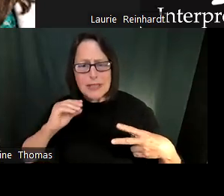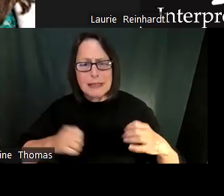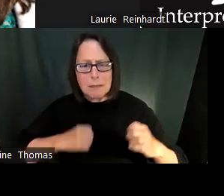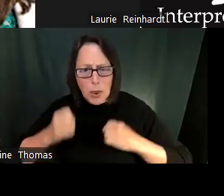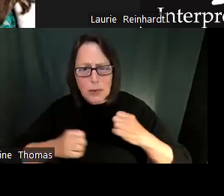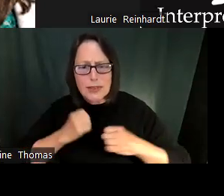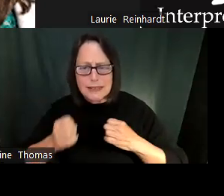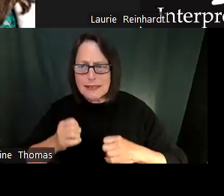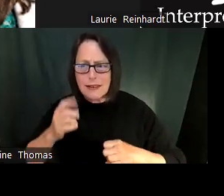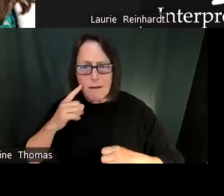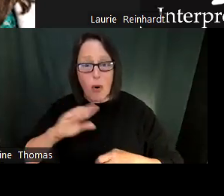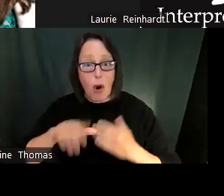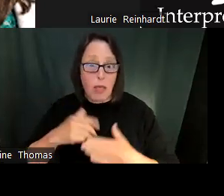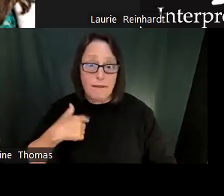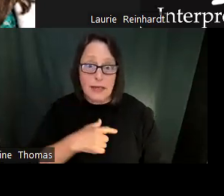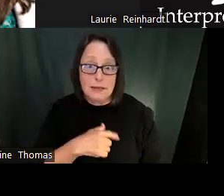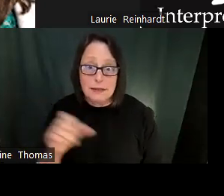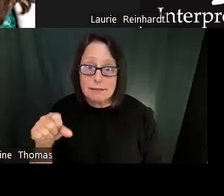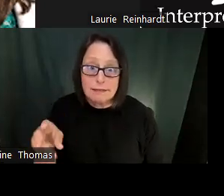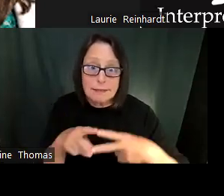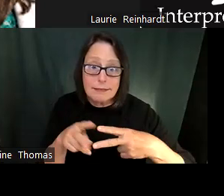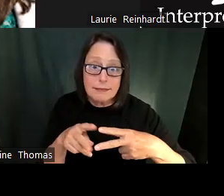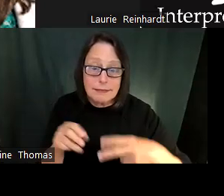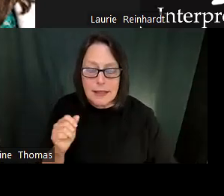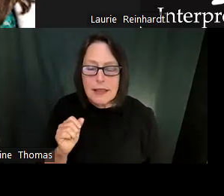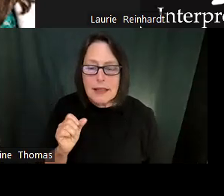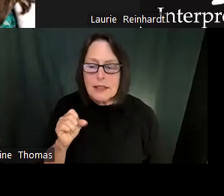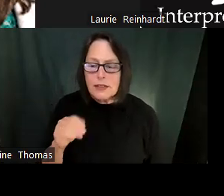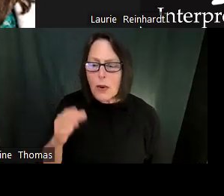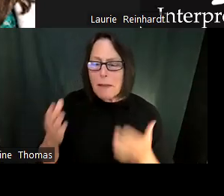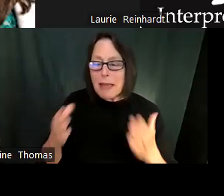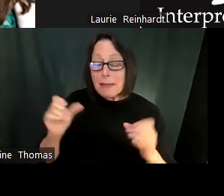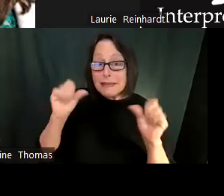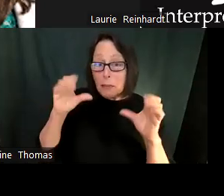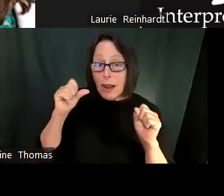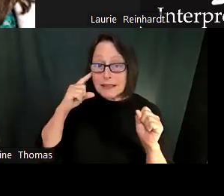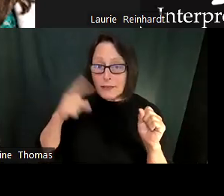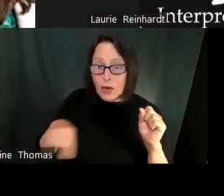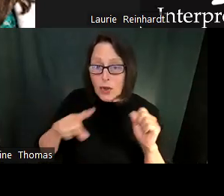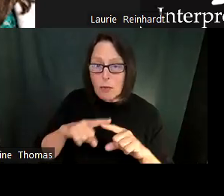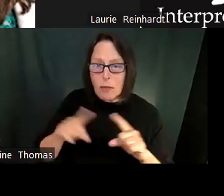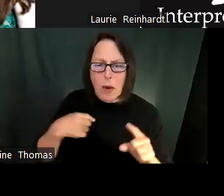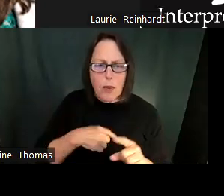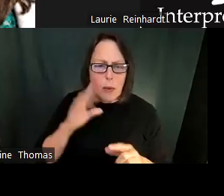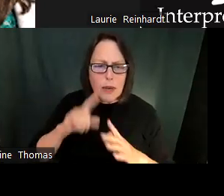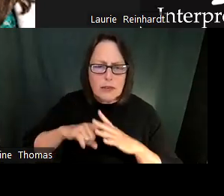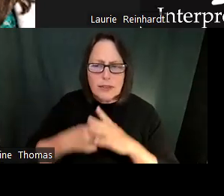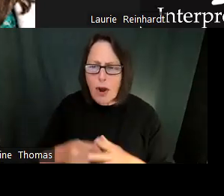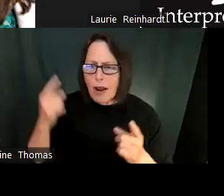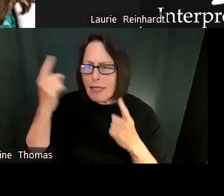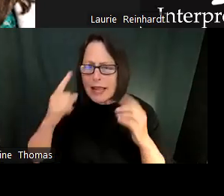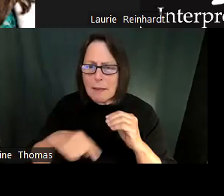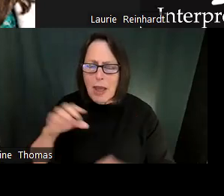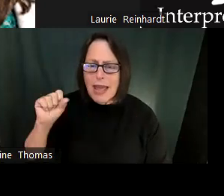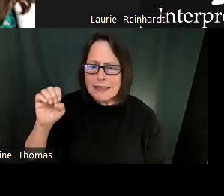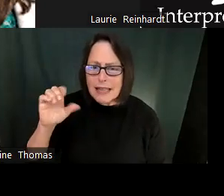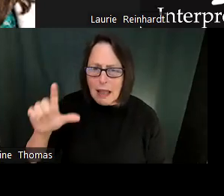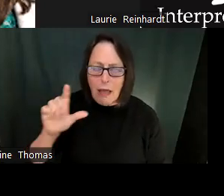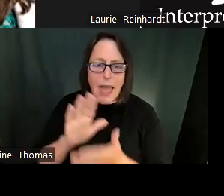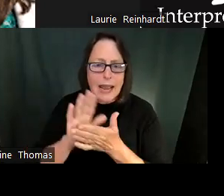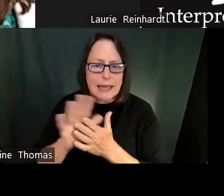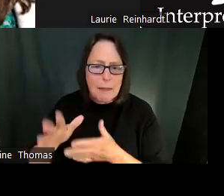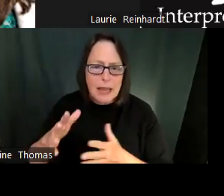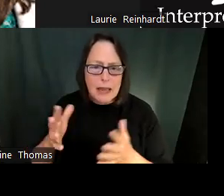But it's really interesting to see that there's a good percentage of you all who are really kind of have those kind of polarizing, not, polarizing, but 2 very real emotions in all of us.